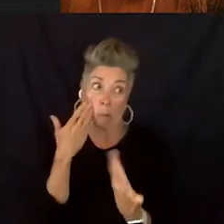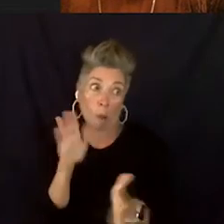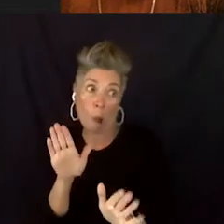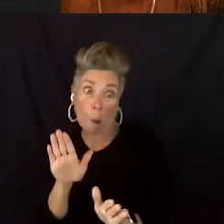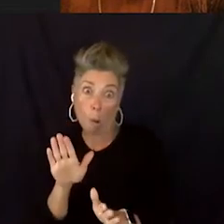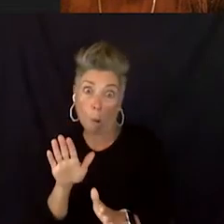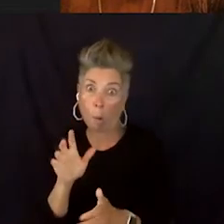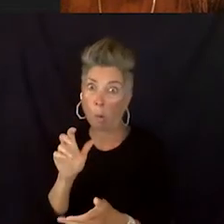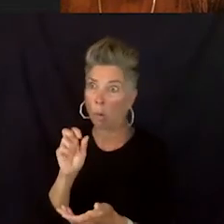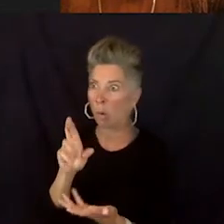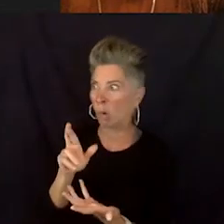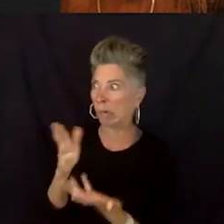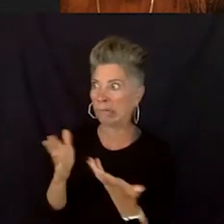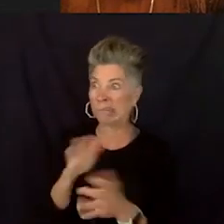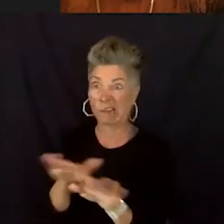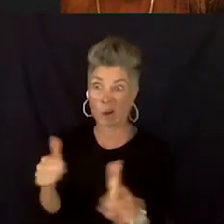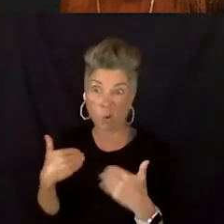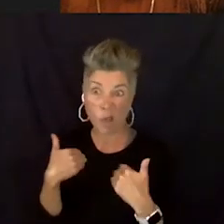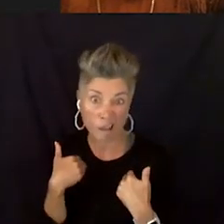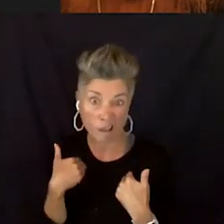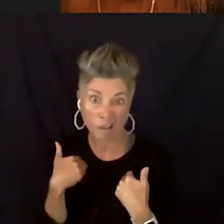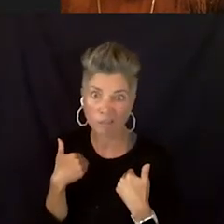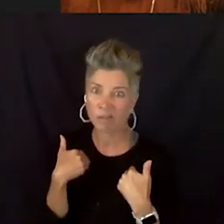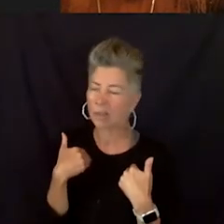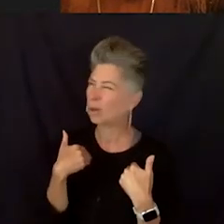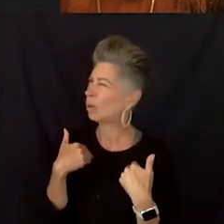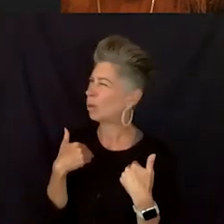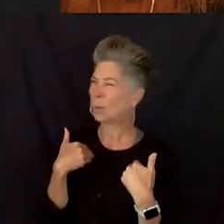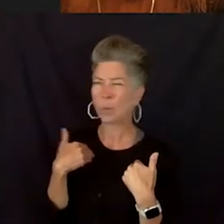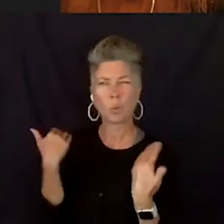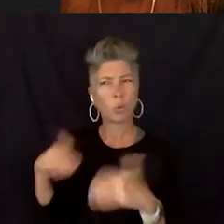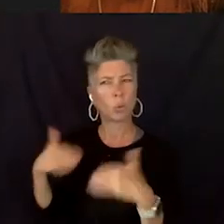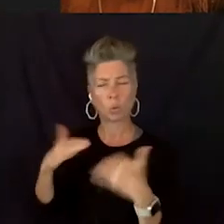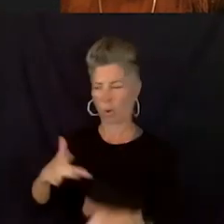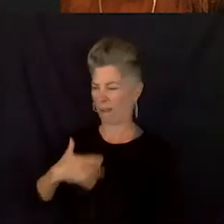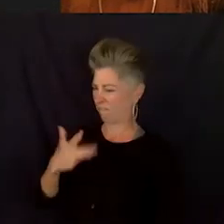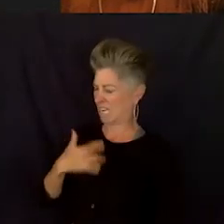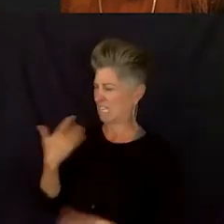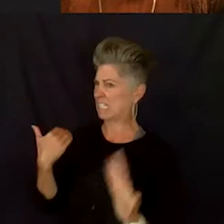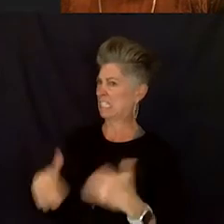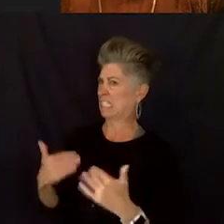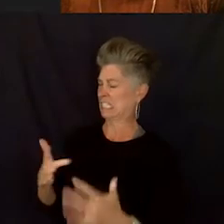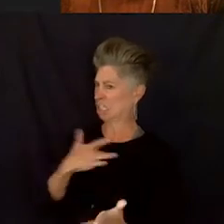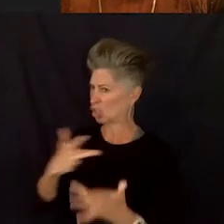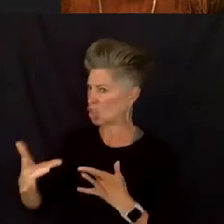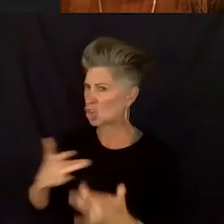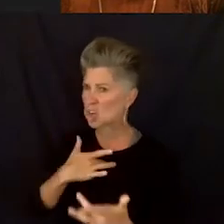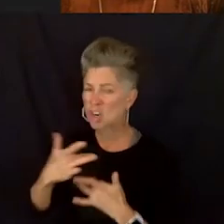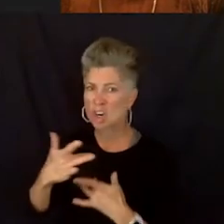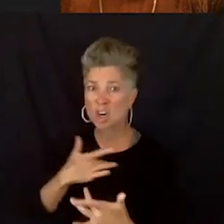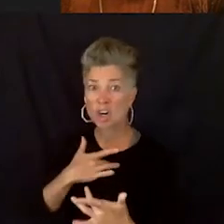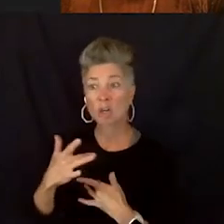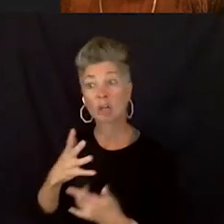And this really really alarms me. And when it comes to working with youth